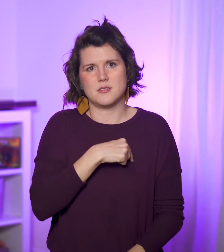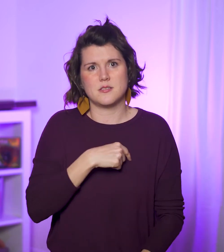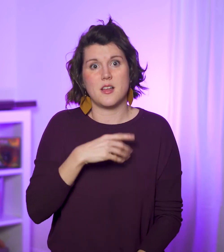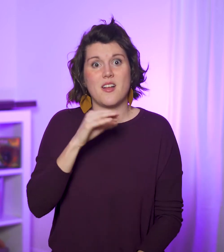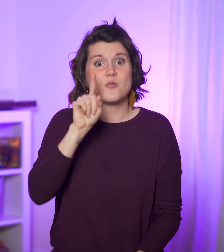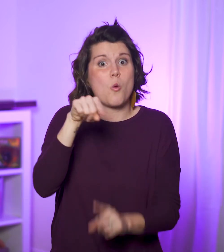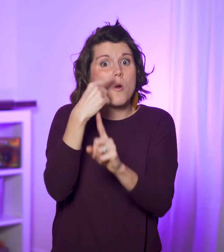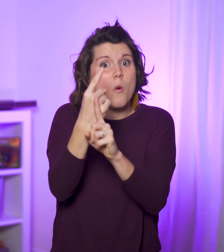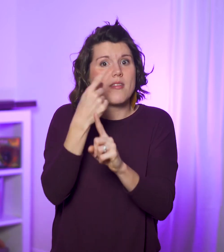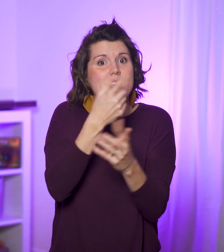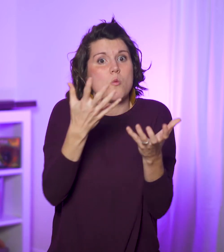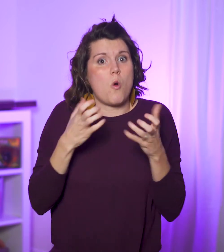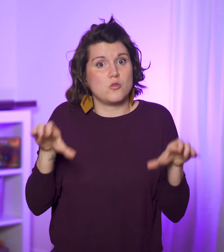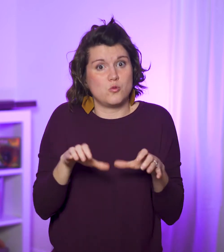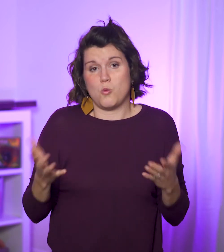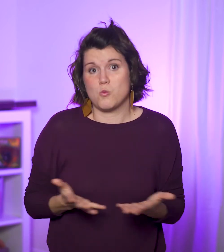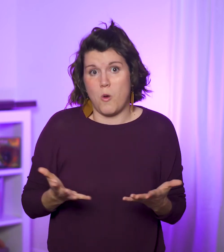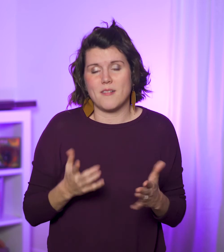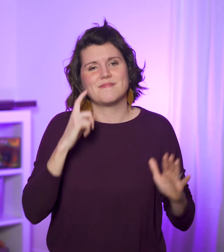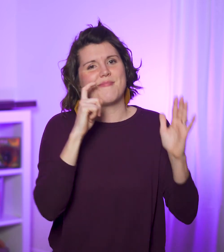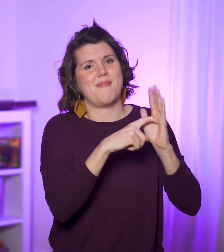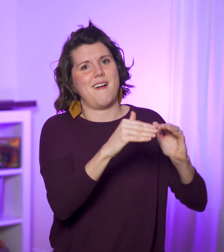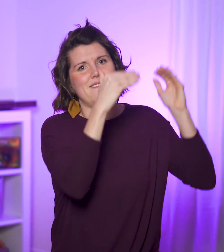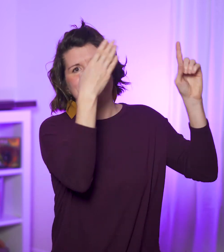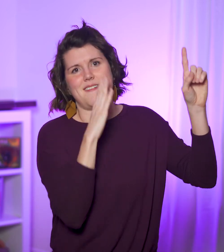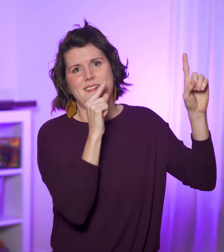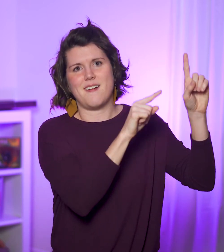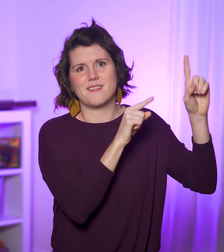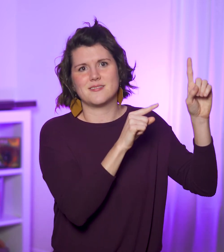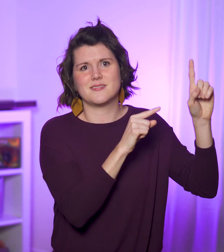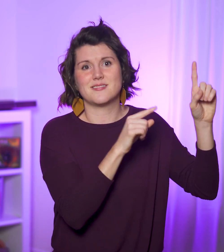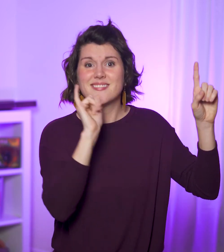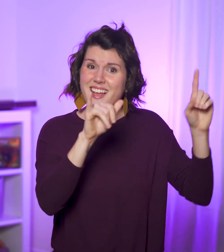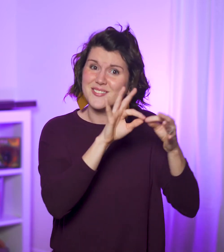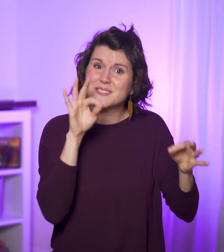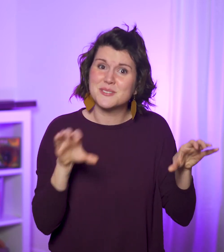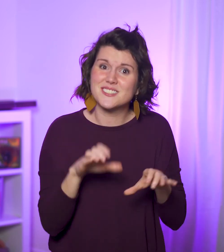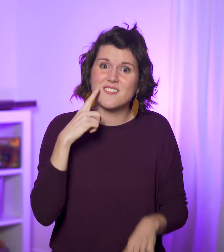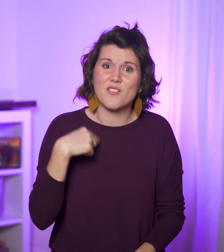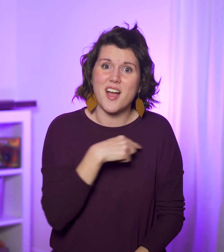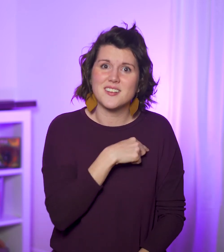and there’s only one thing He wants to do: Magnify God—which is what the Spirit does in us,